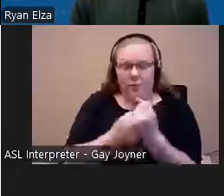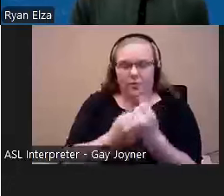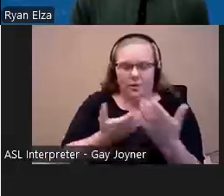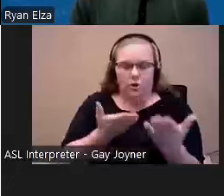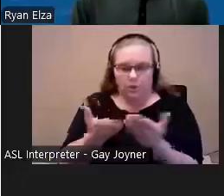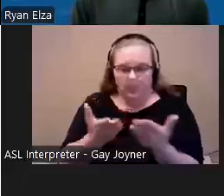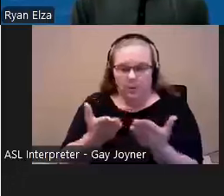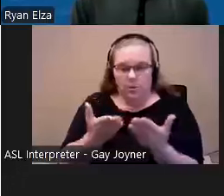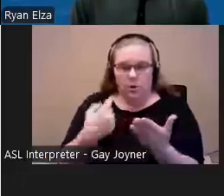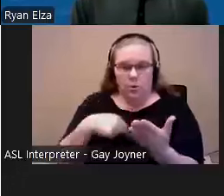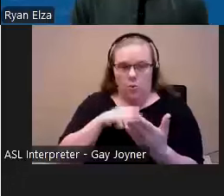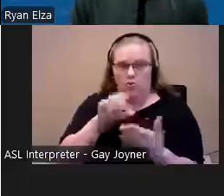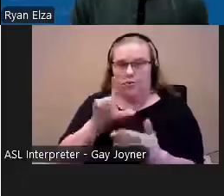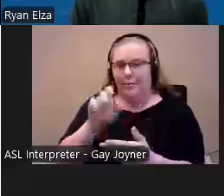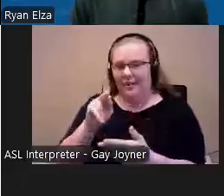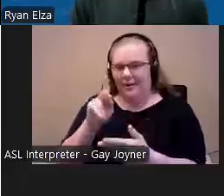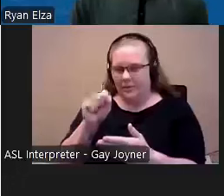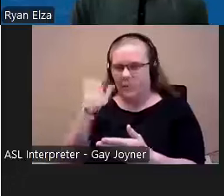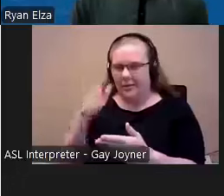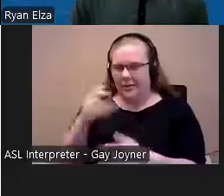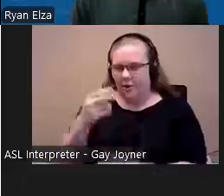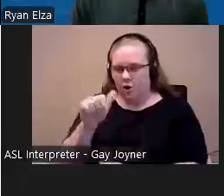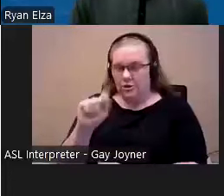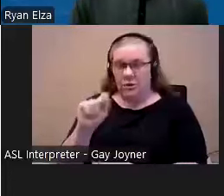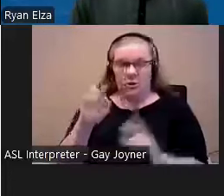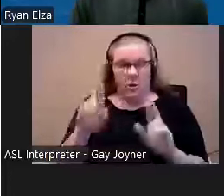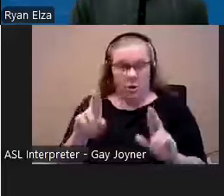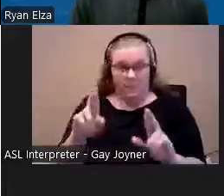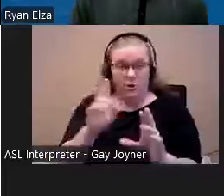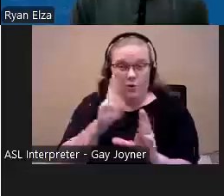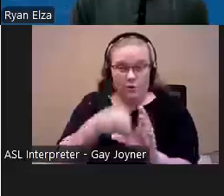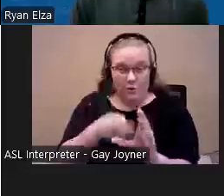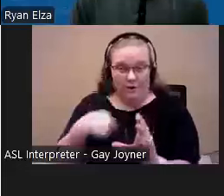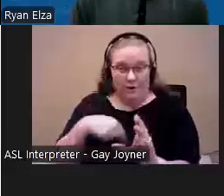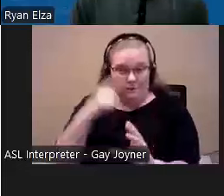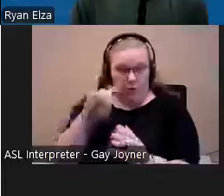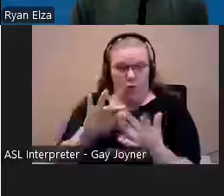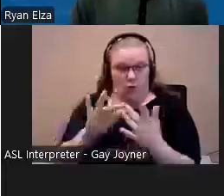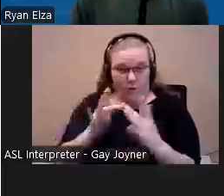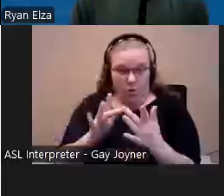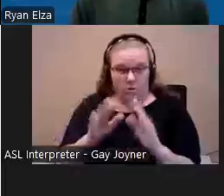dropping those links in the chat, but hope that you all are able to join us for those webinars.